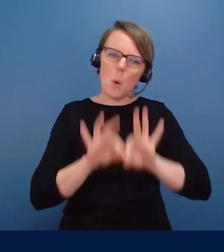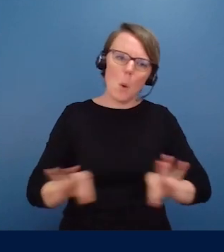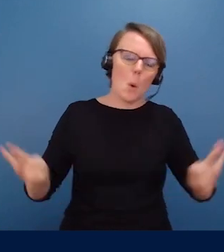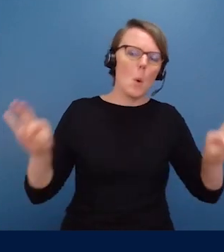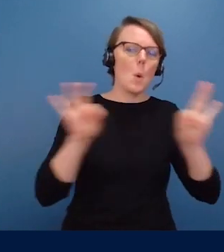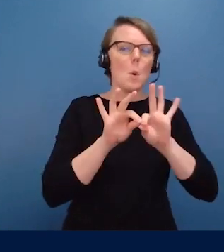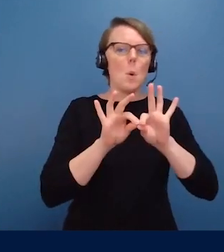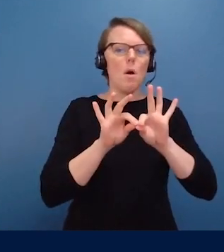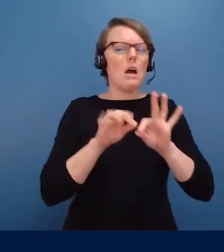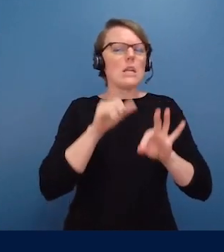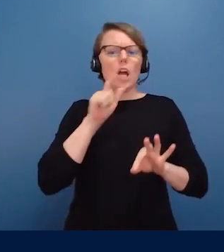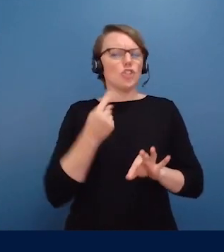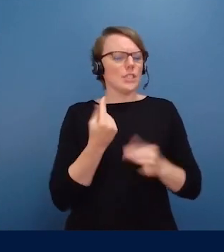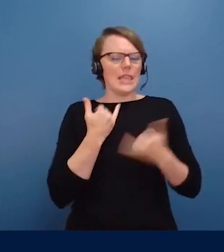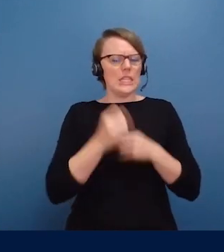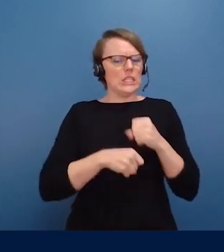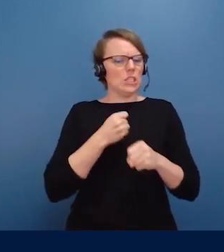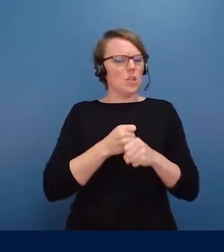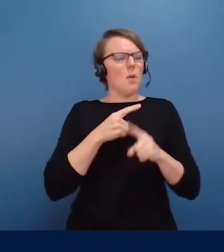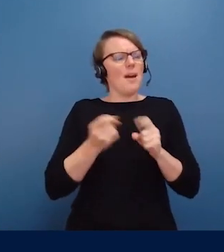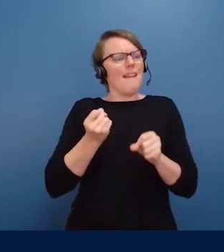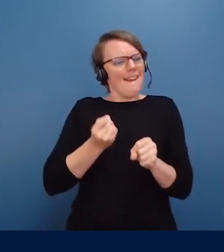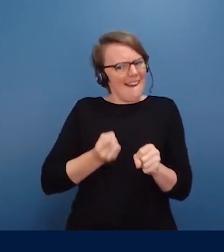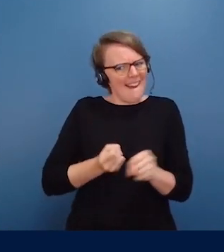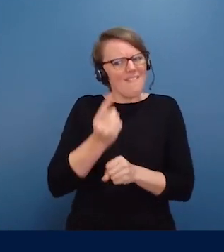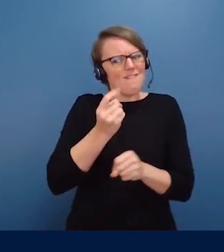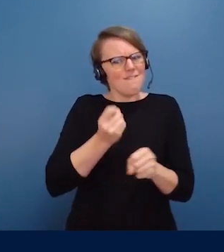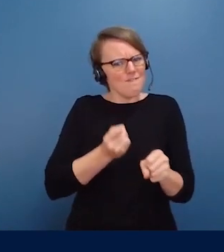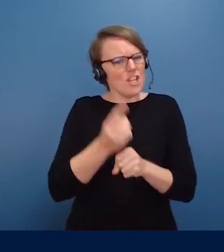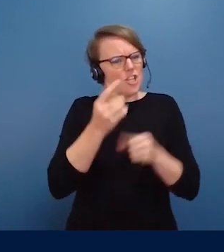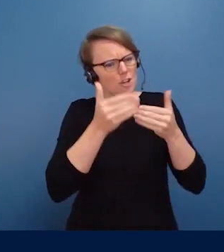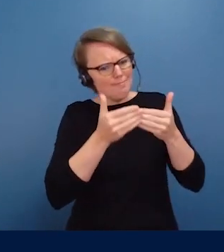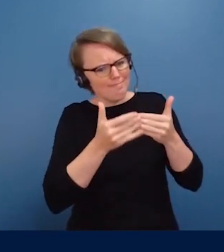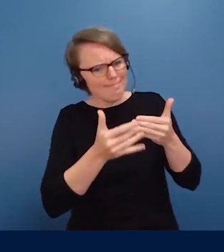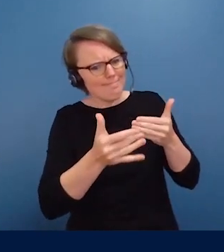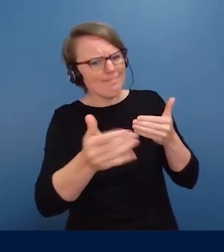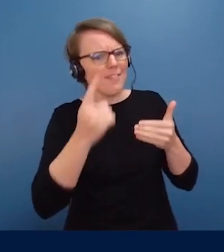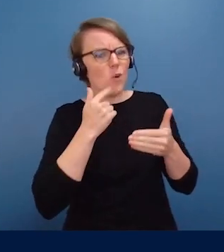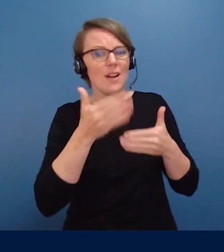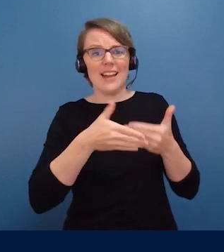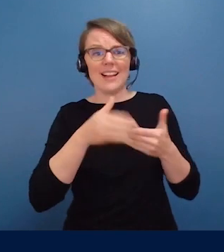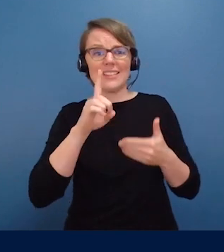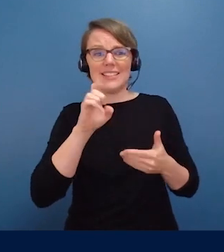but every year in the decade ahead to support every part of what nonprofits,